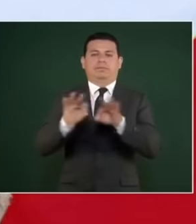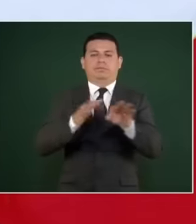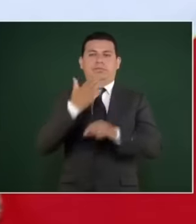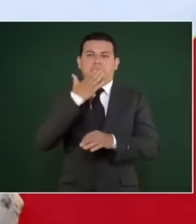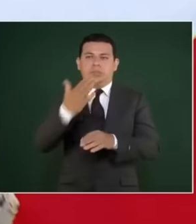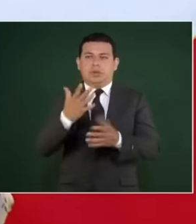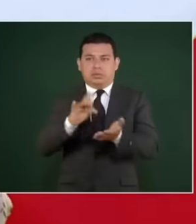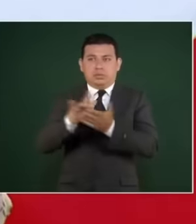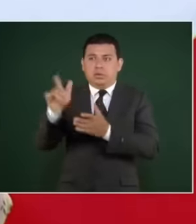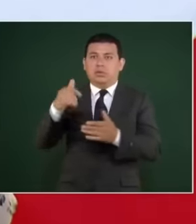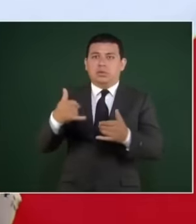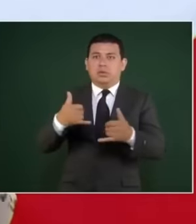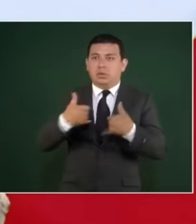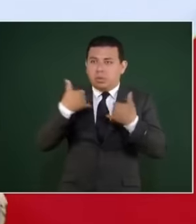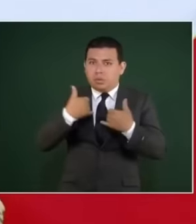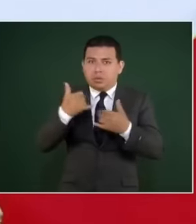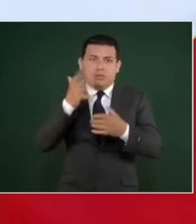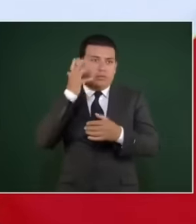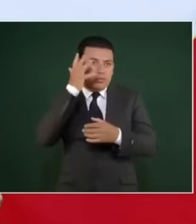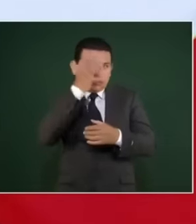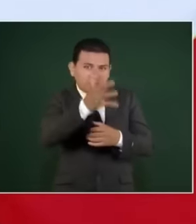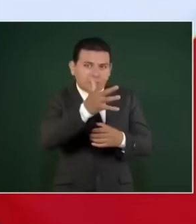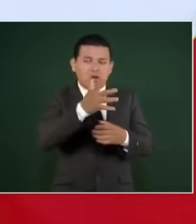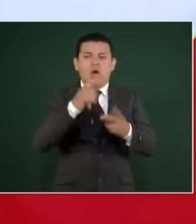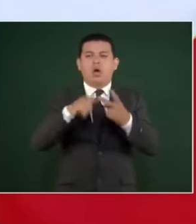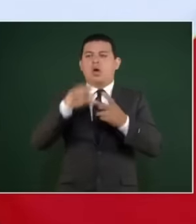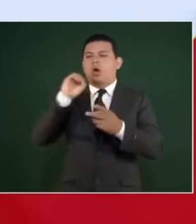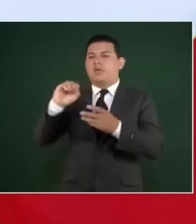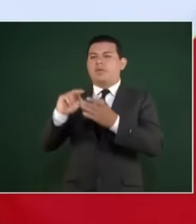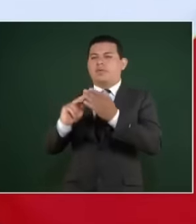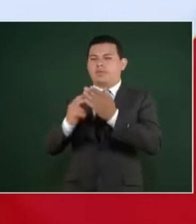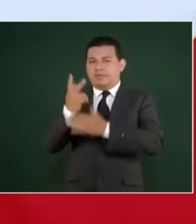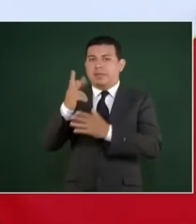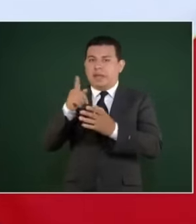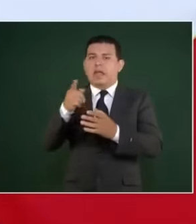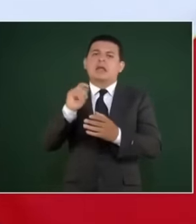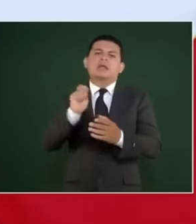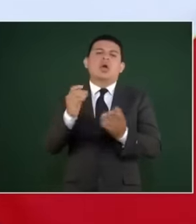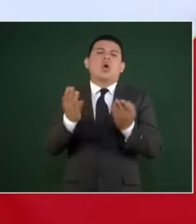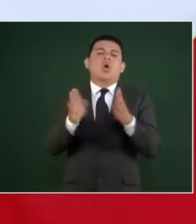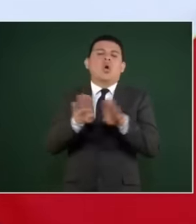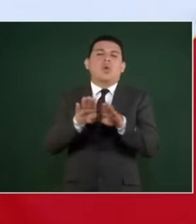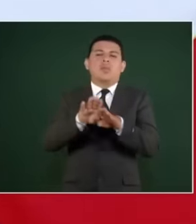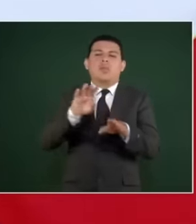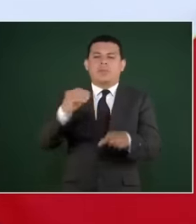is not exactly youth building the future, but it is a welfare program and it What we are